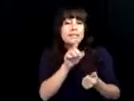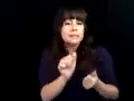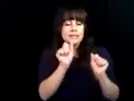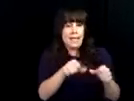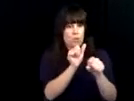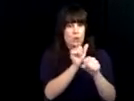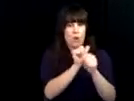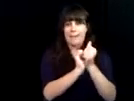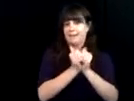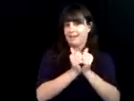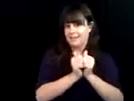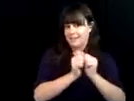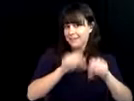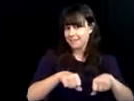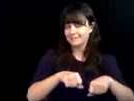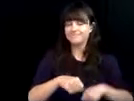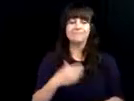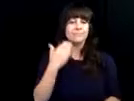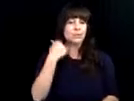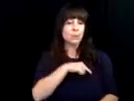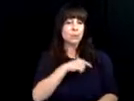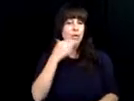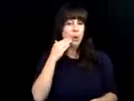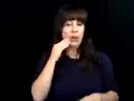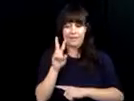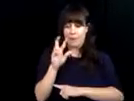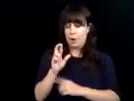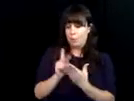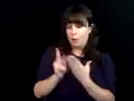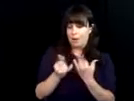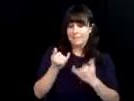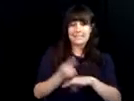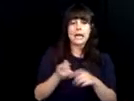resources and tools to help those with disabilities